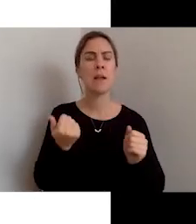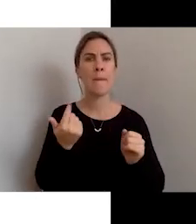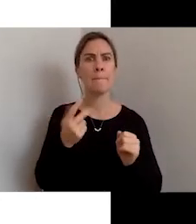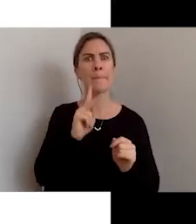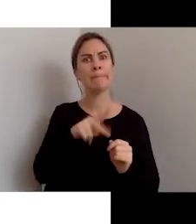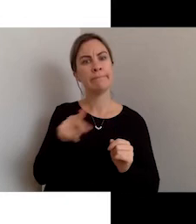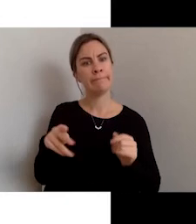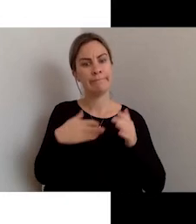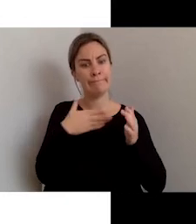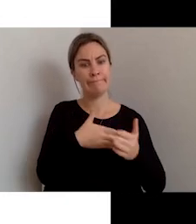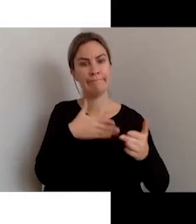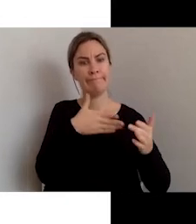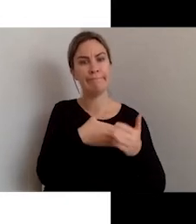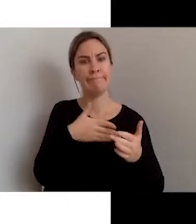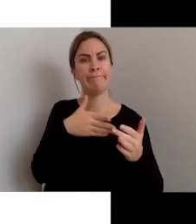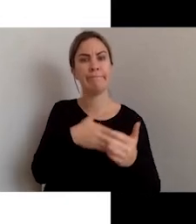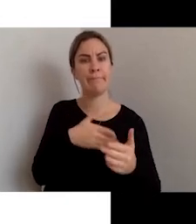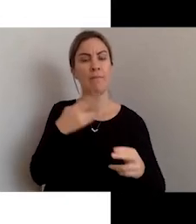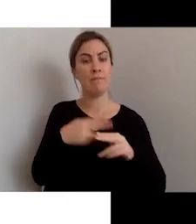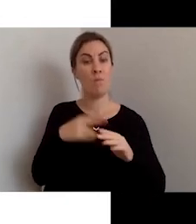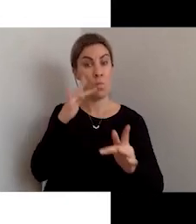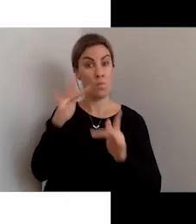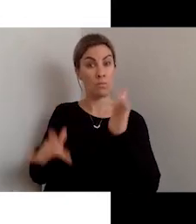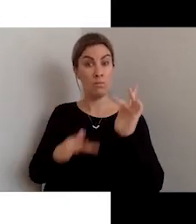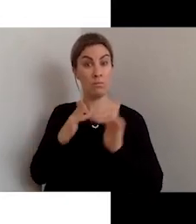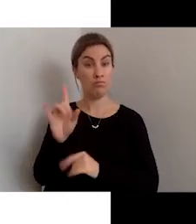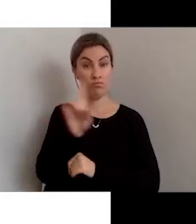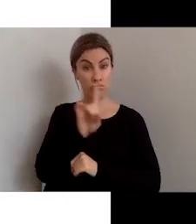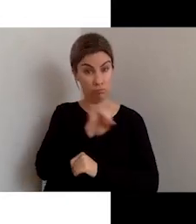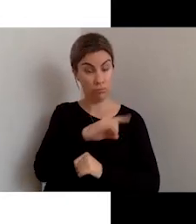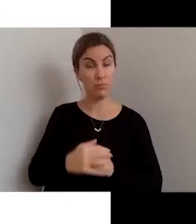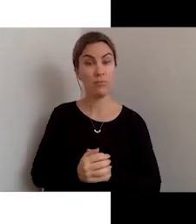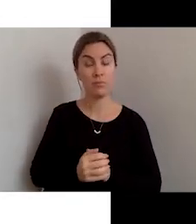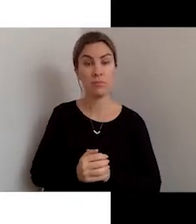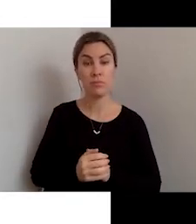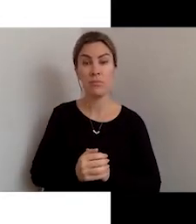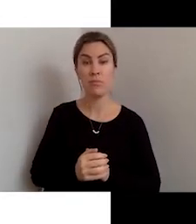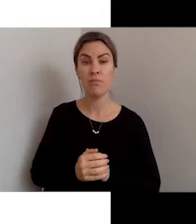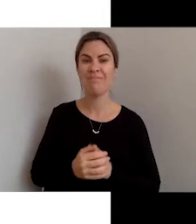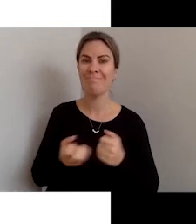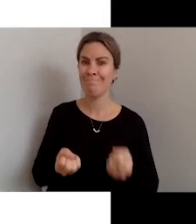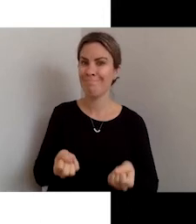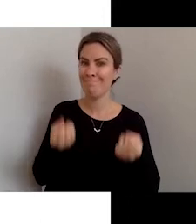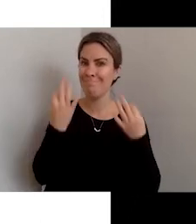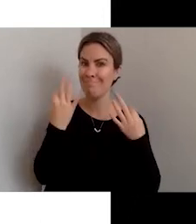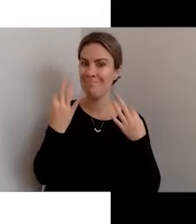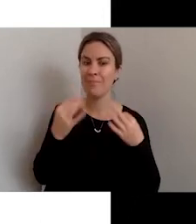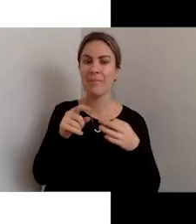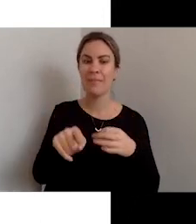Web-based products include a lack of proper keyboard navigation,